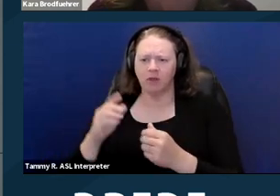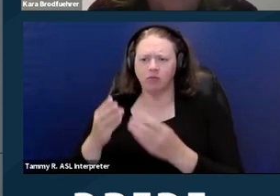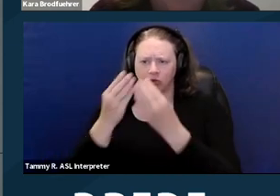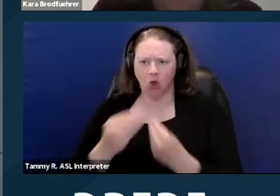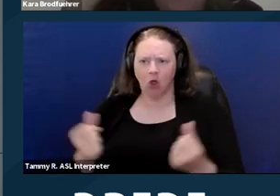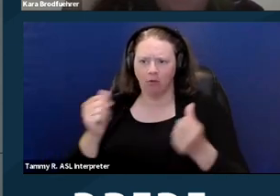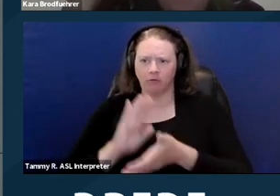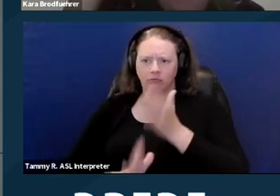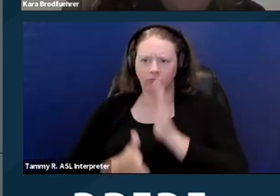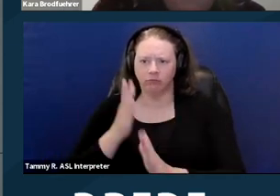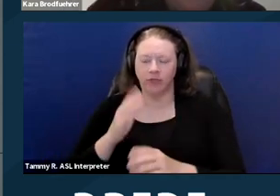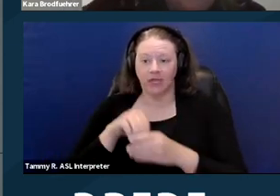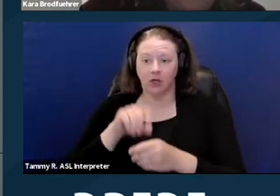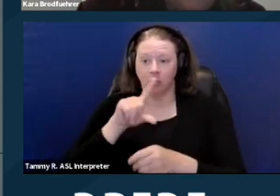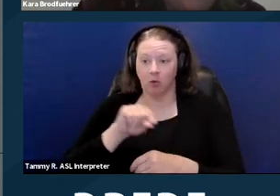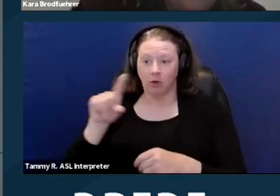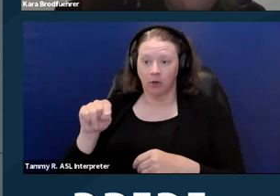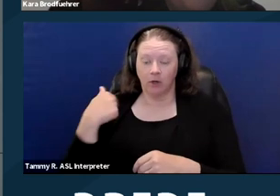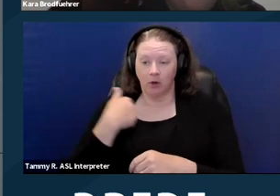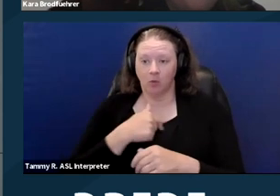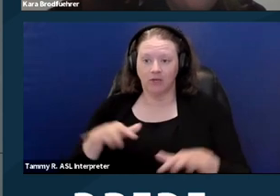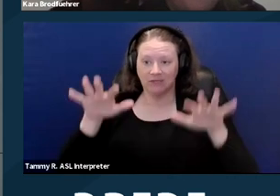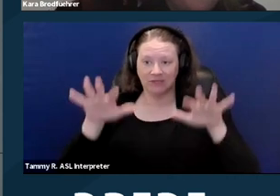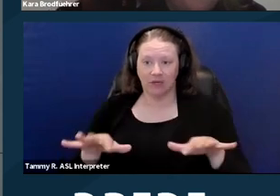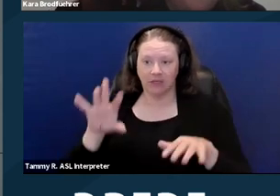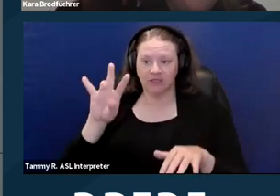For example, in 2020 we settled 706 cases